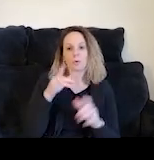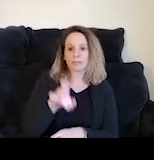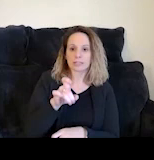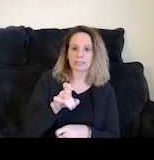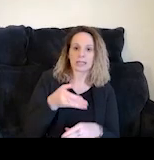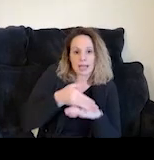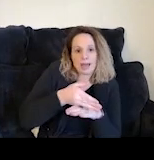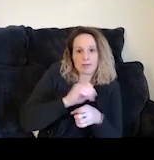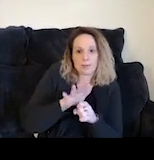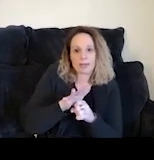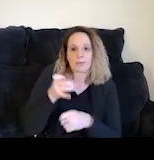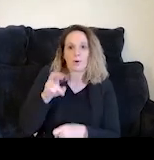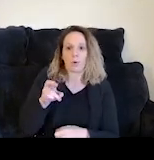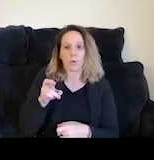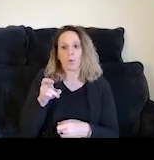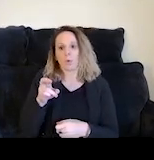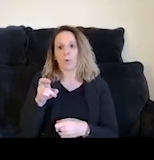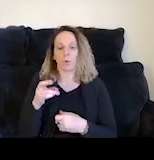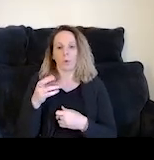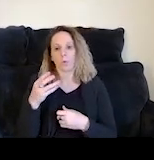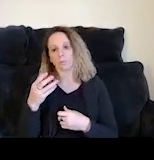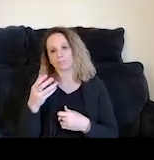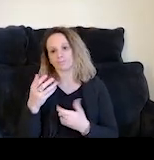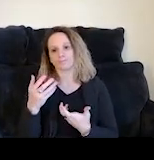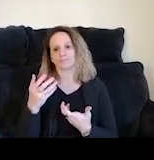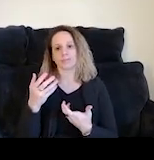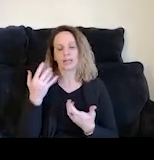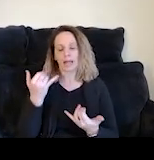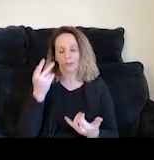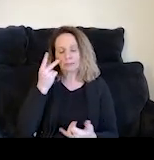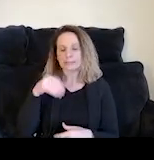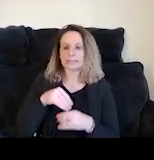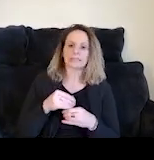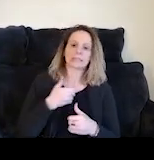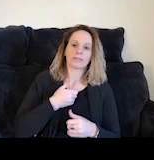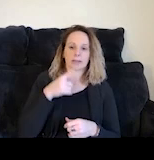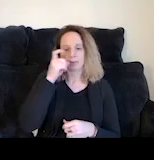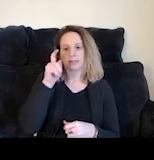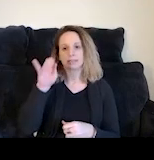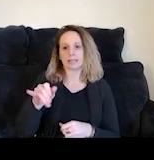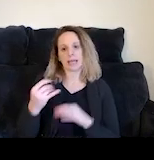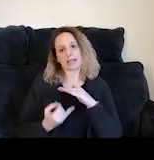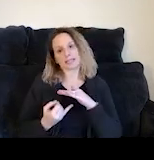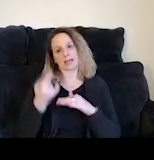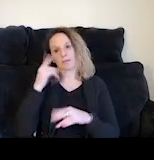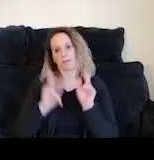or in this latter stage of the pandemic that we find ourselves in, because TAY have been isolated the way many people have been isolated